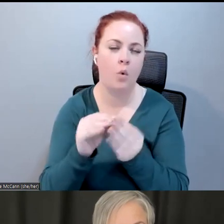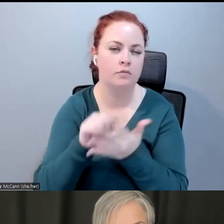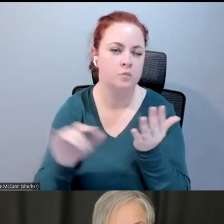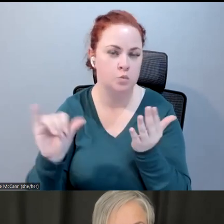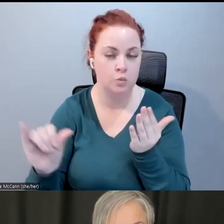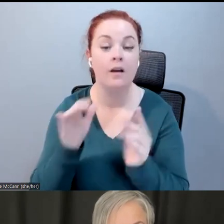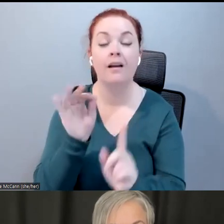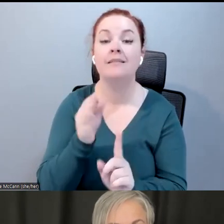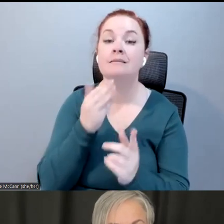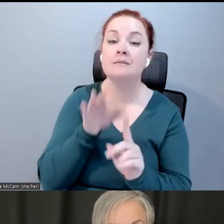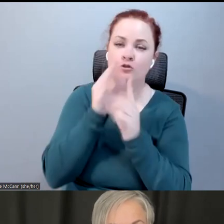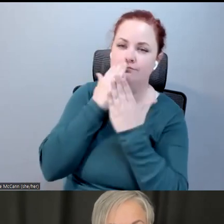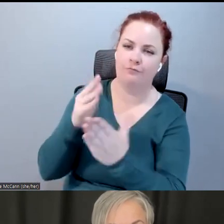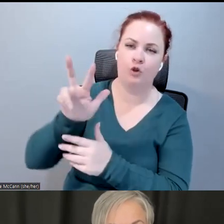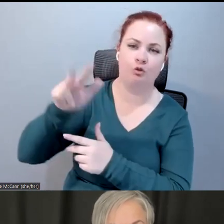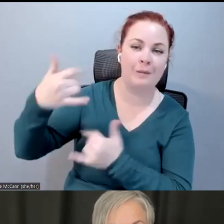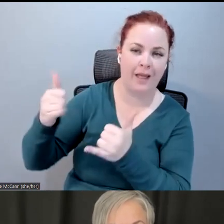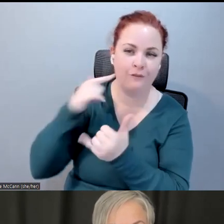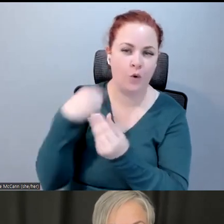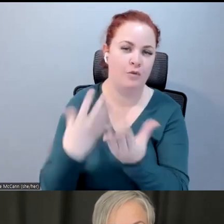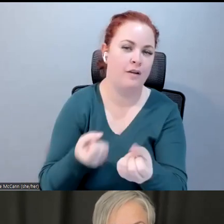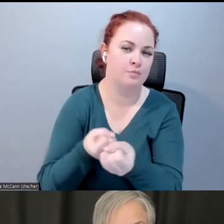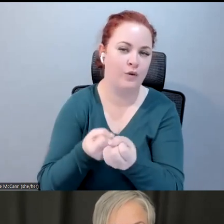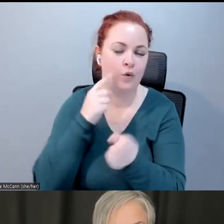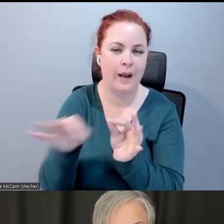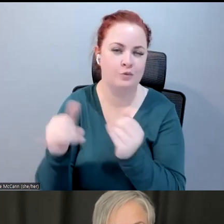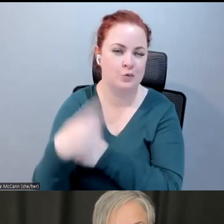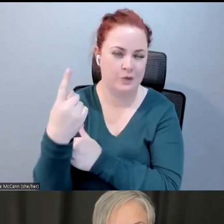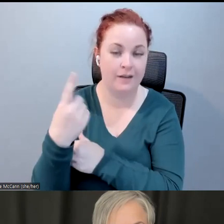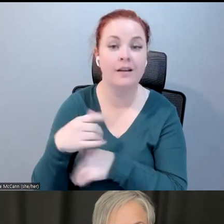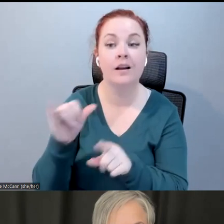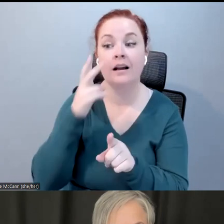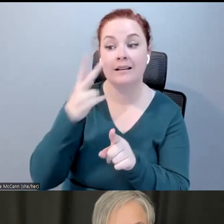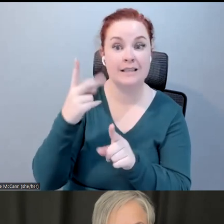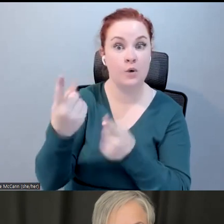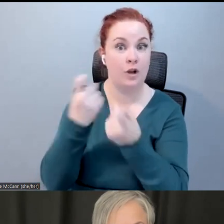to 3Play for sponsoring the captions for today's session. I see the questions coming through in the comments. Please keep